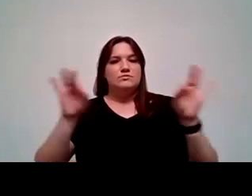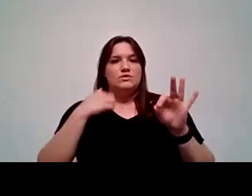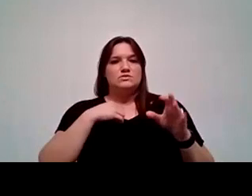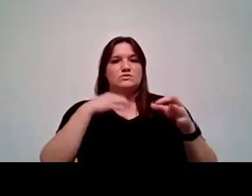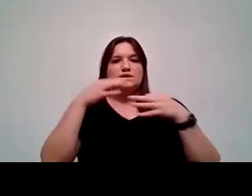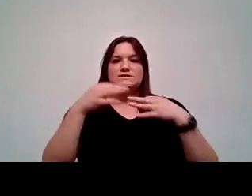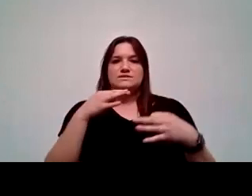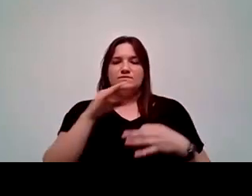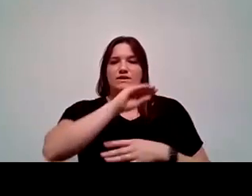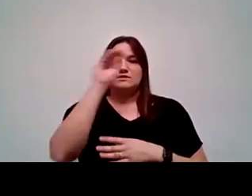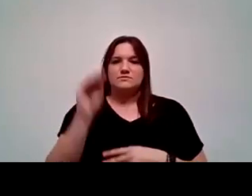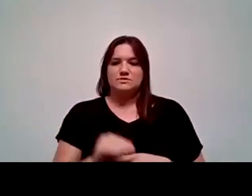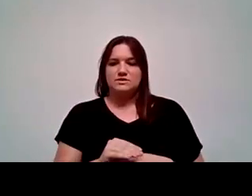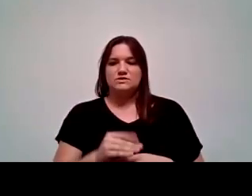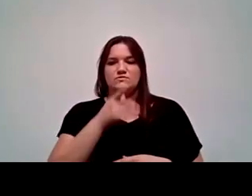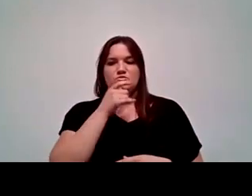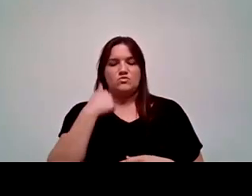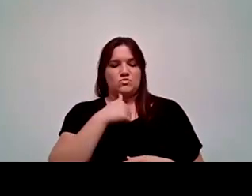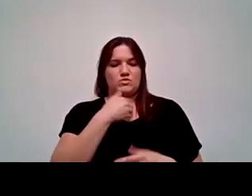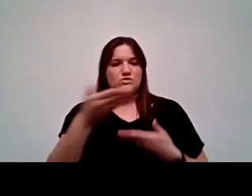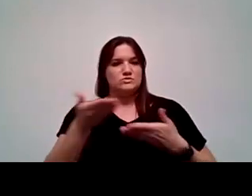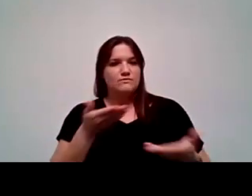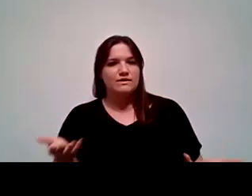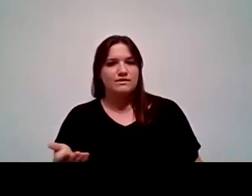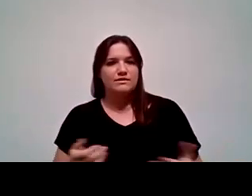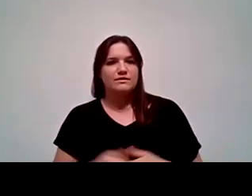the percentages of who we're serving, etc.. To Dr.